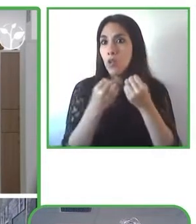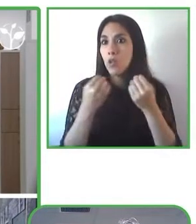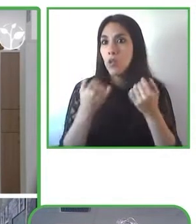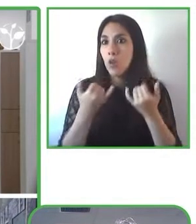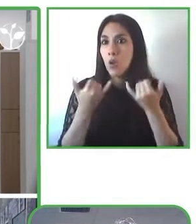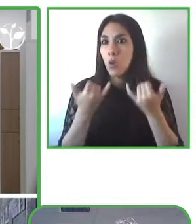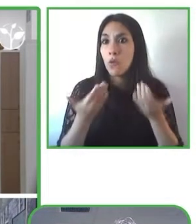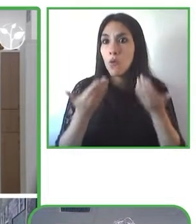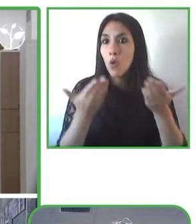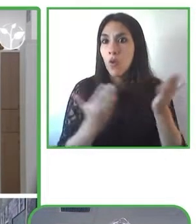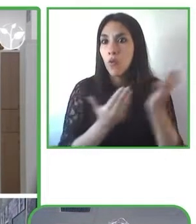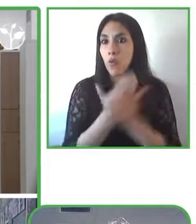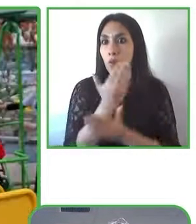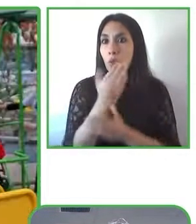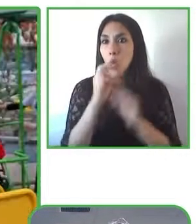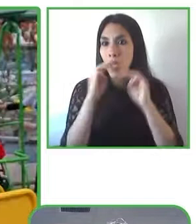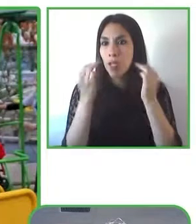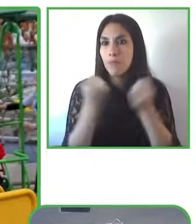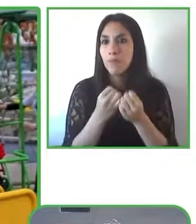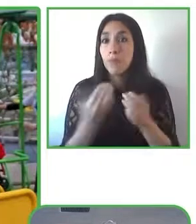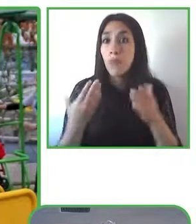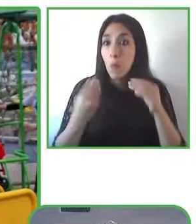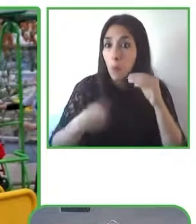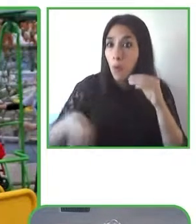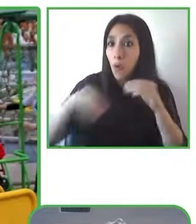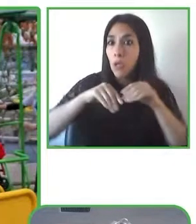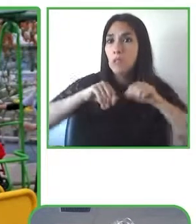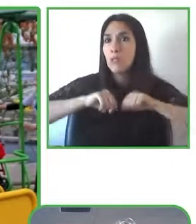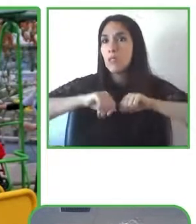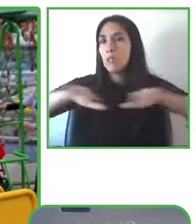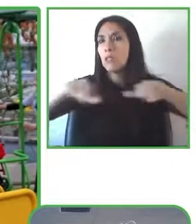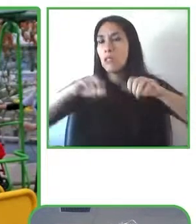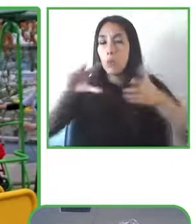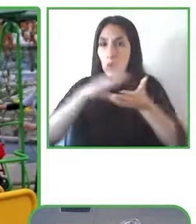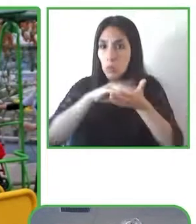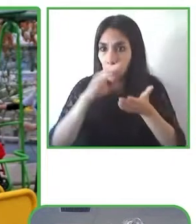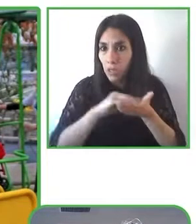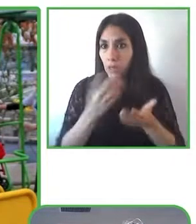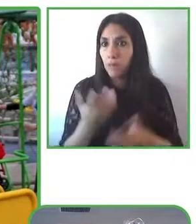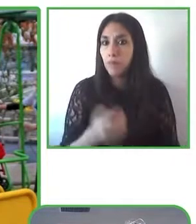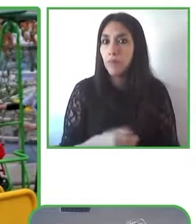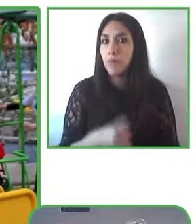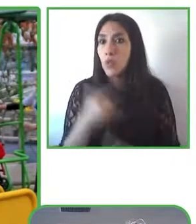are seen by more public officials to create this advanced public